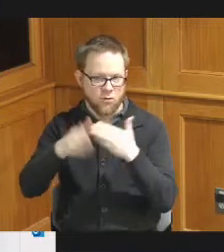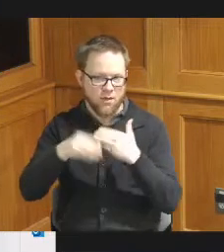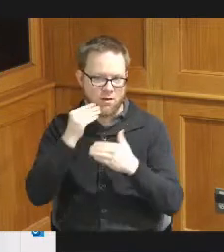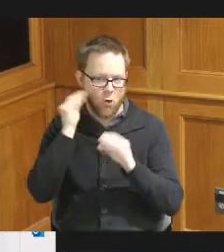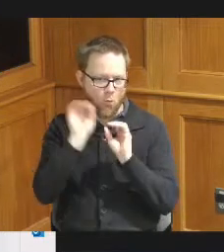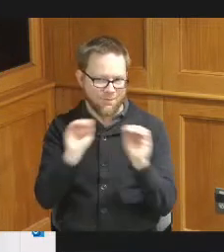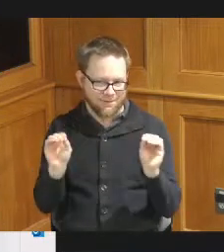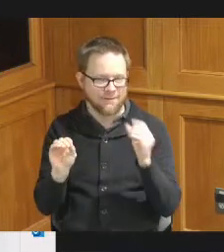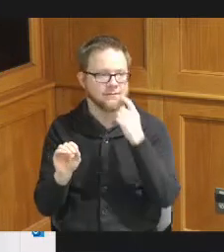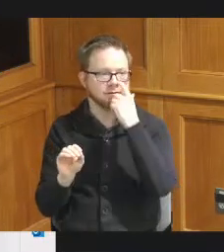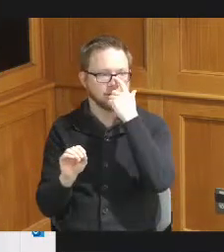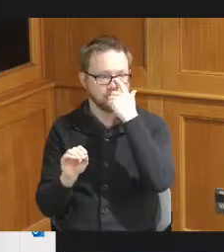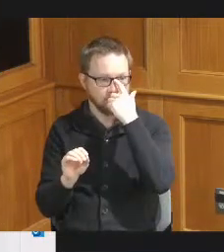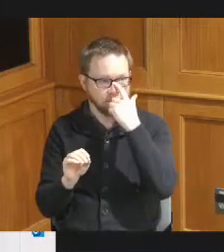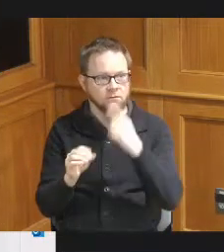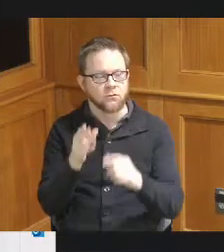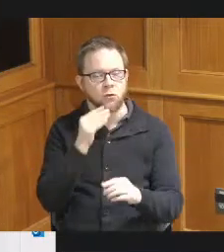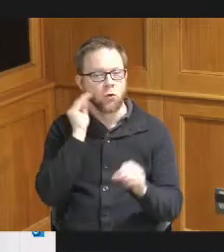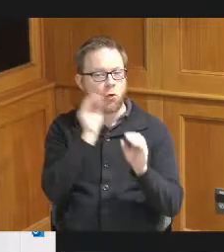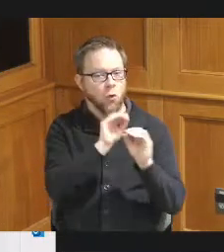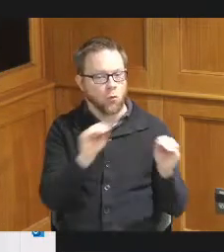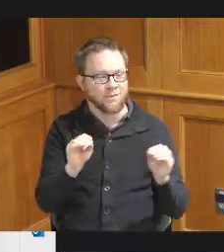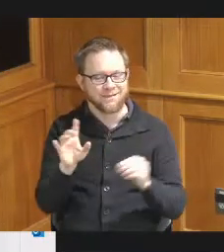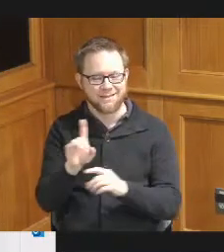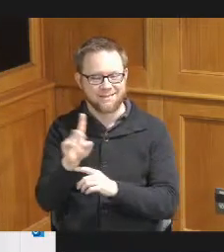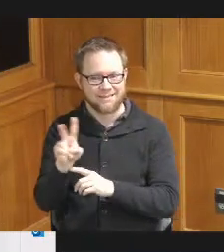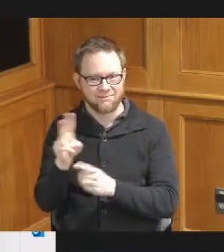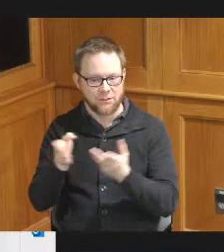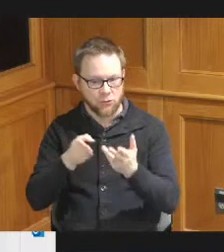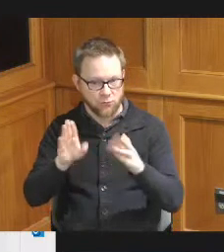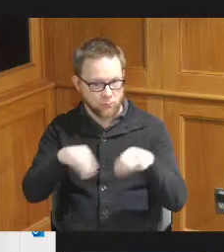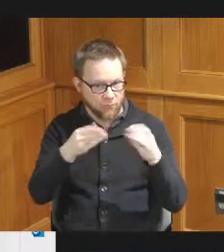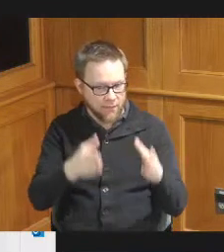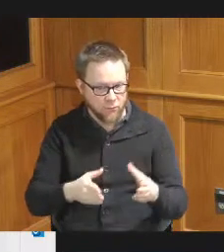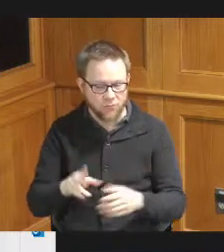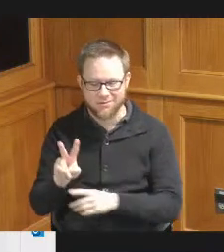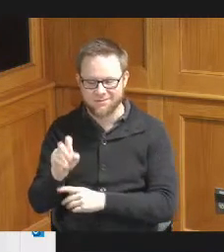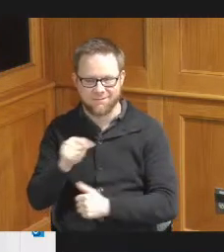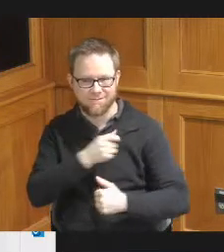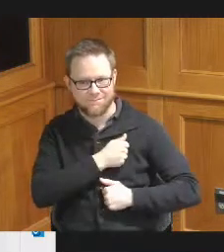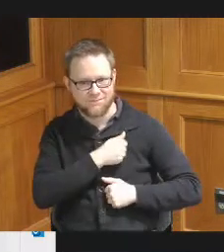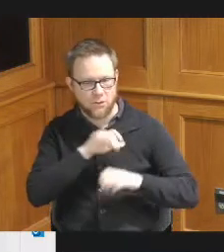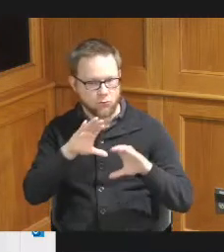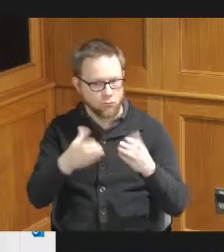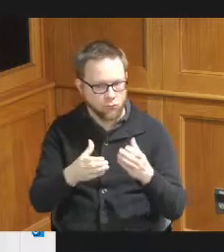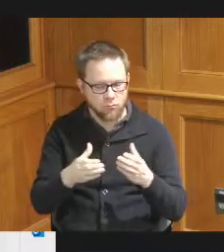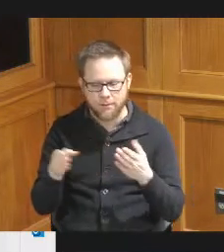homeless and domestic violent service providers veterans groups public housing agencies and again